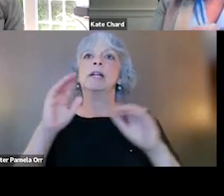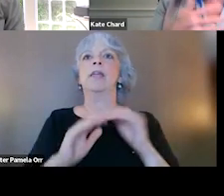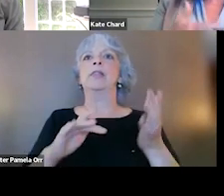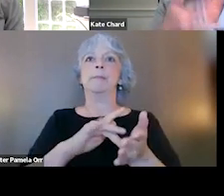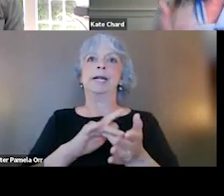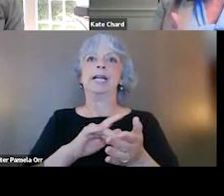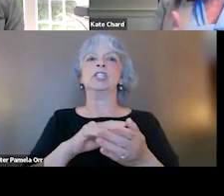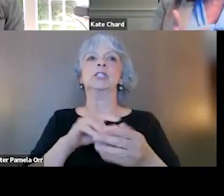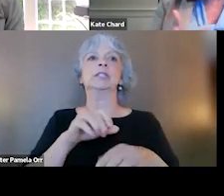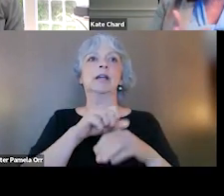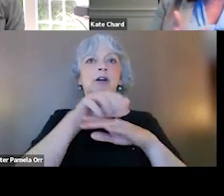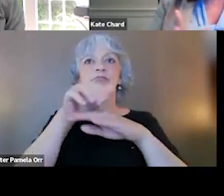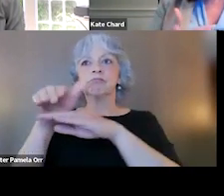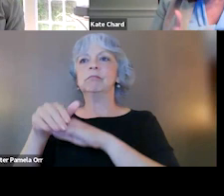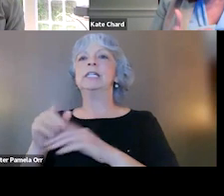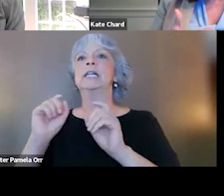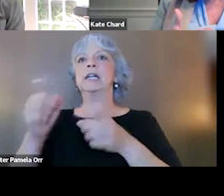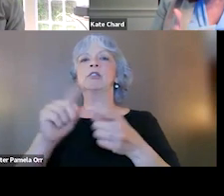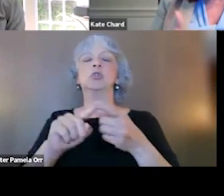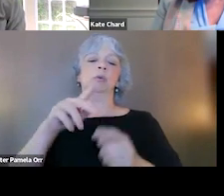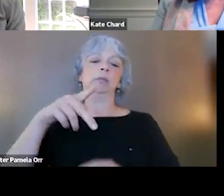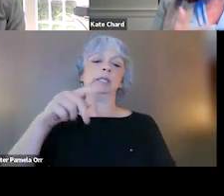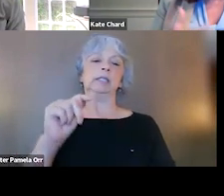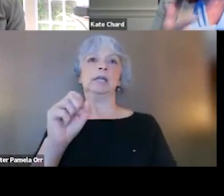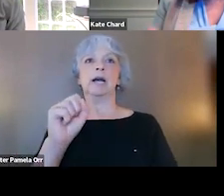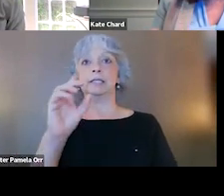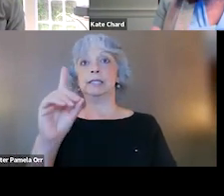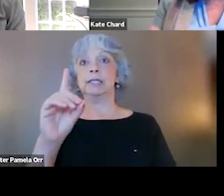that are most heavily supported for PTSD. And that within the medications,